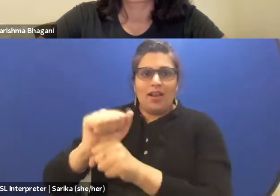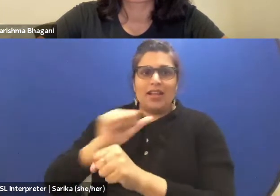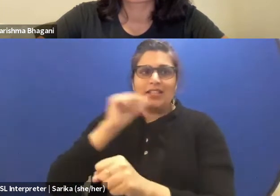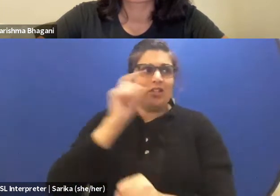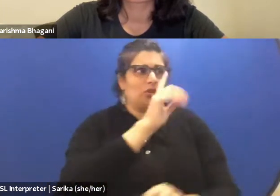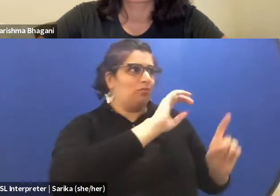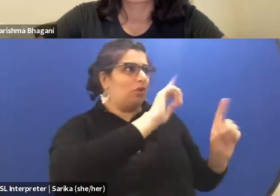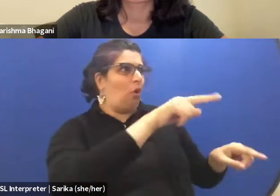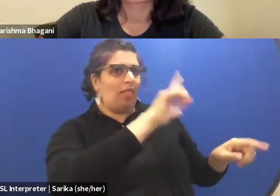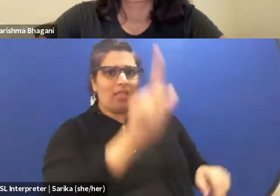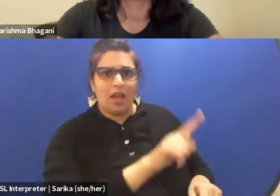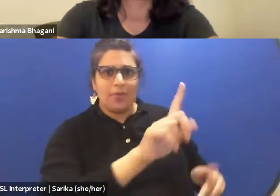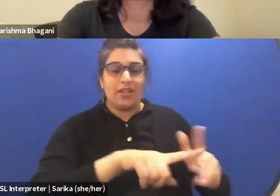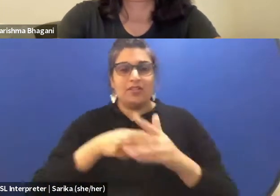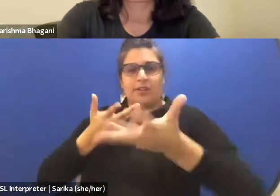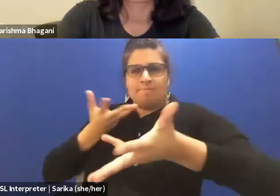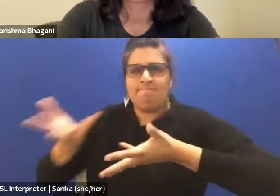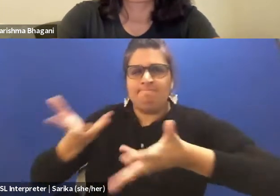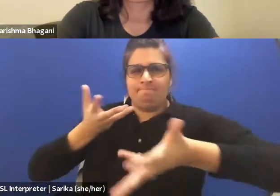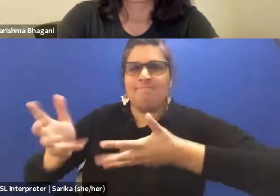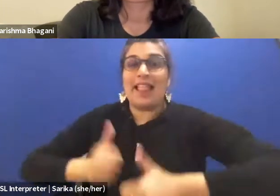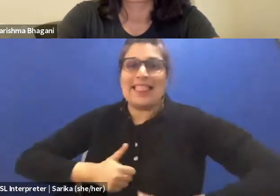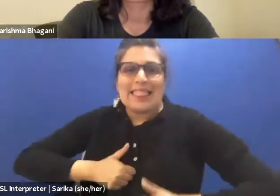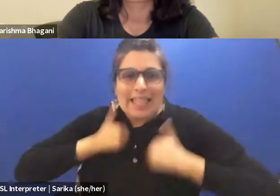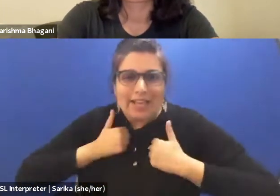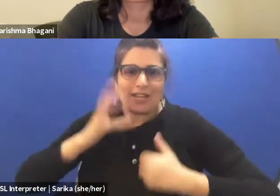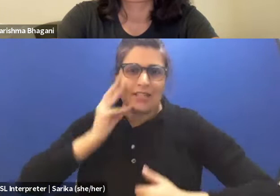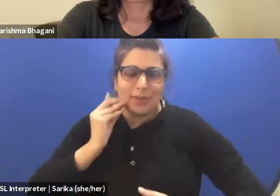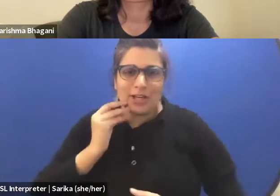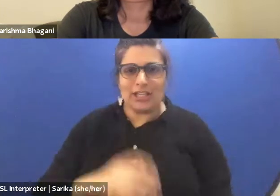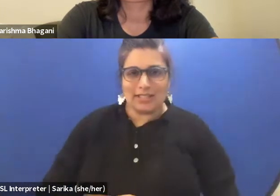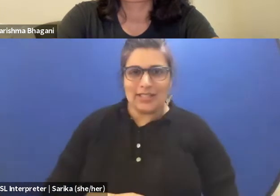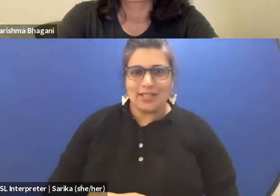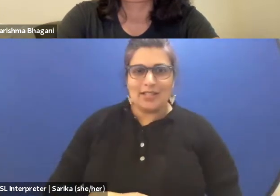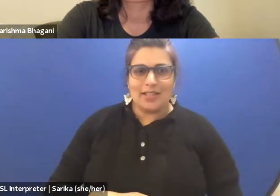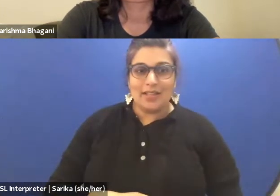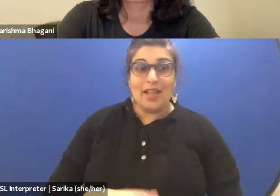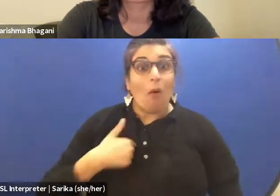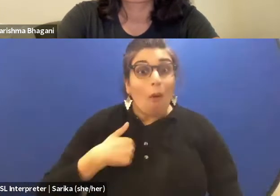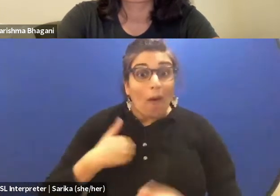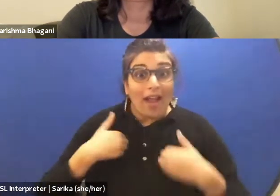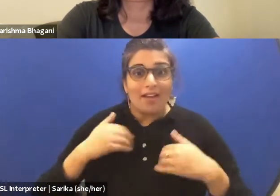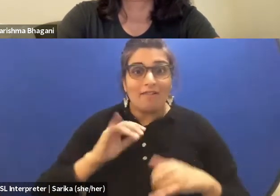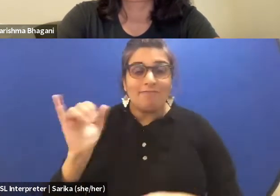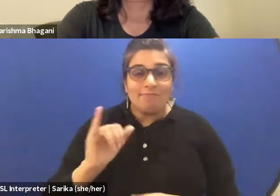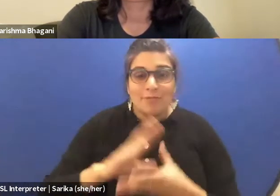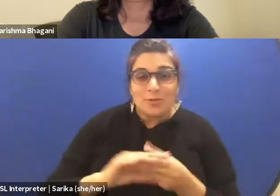He starts engaging with the lived experience. And actually I have a similar story, an interesting story about that.